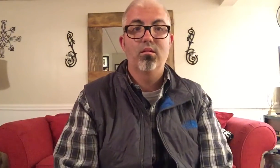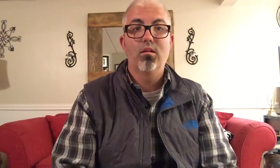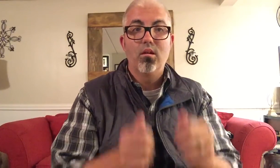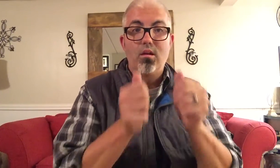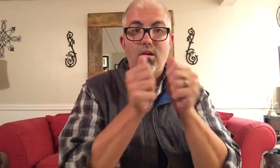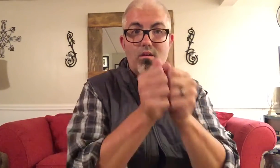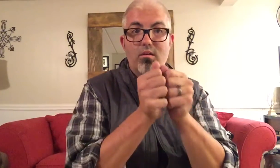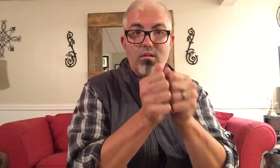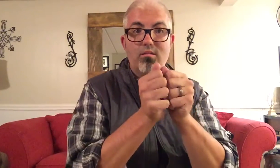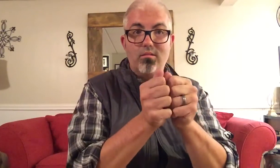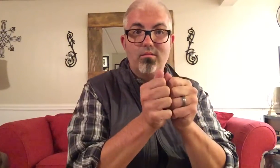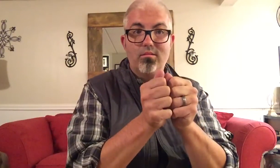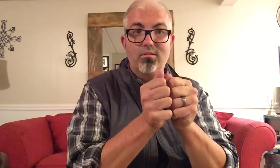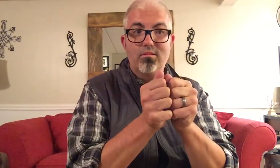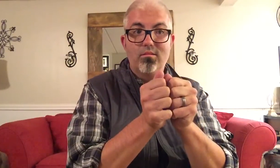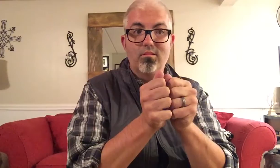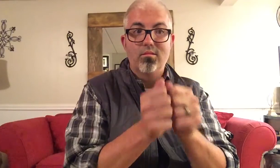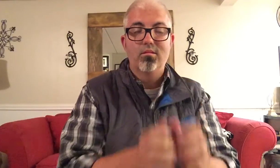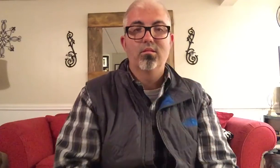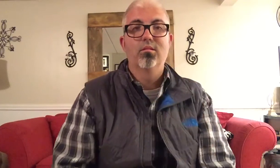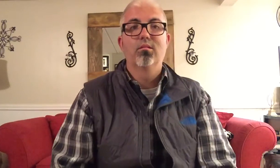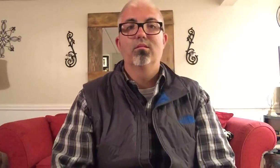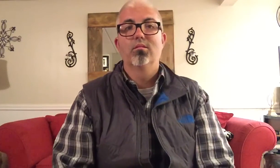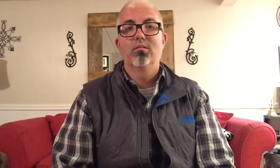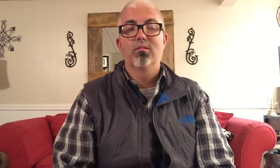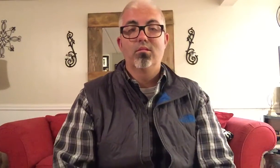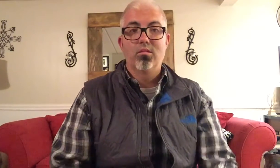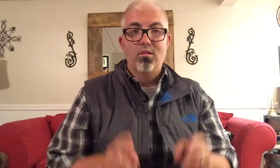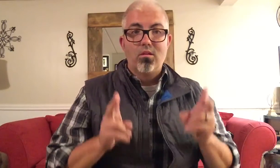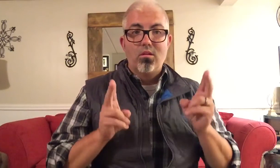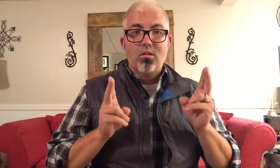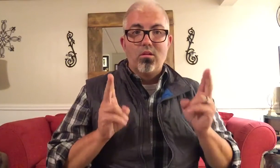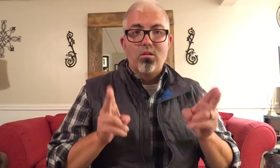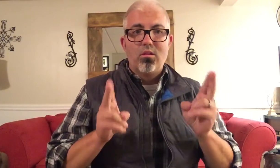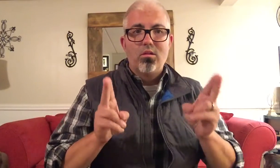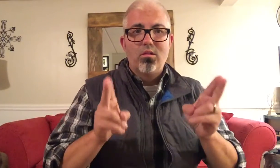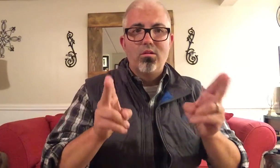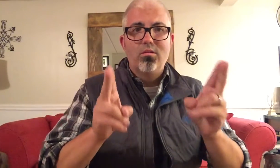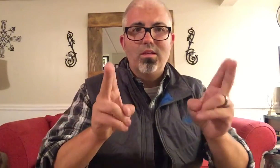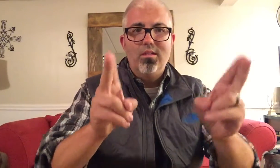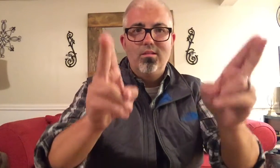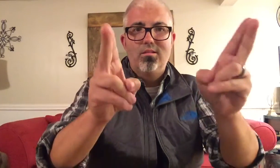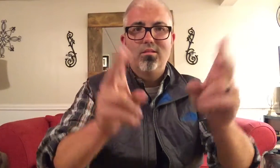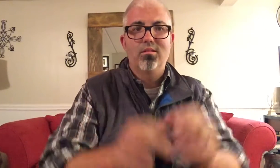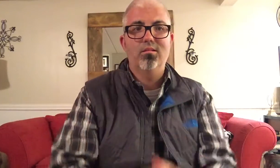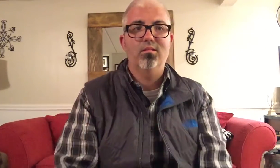ACCOMPANY HURRY